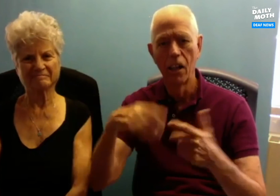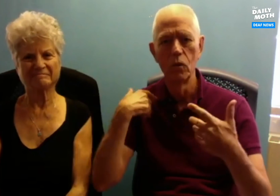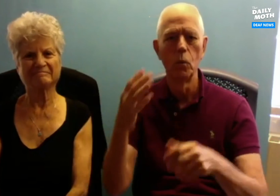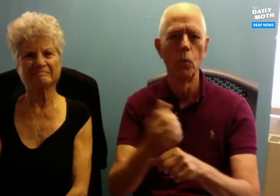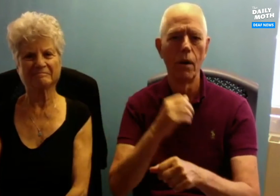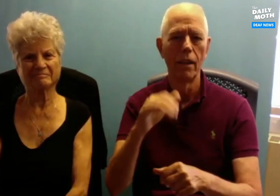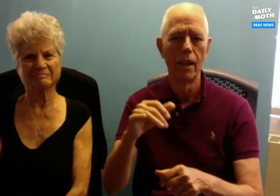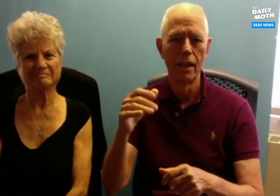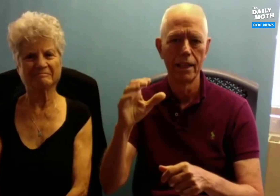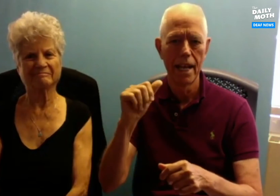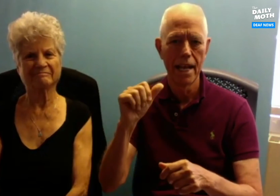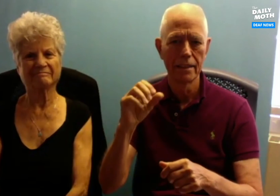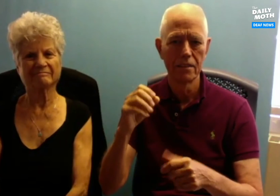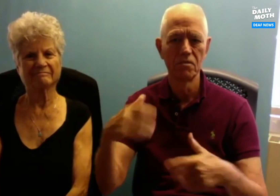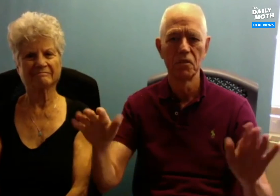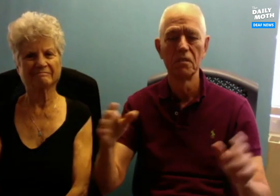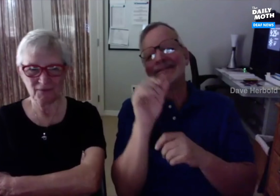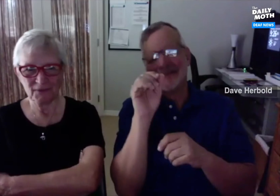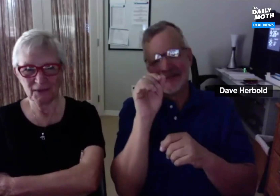Then we ended up winning the case.